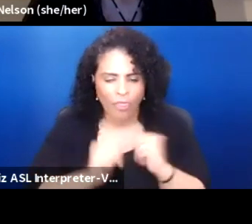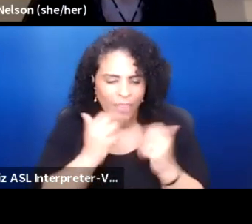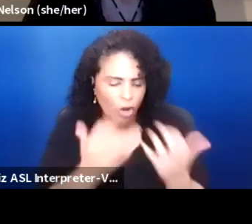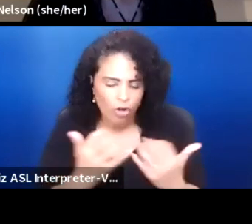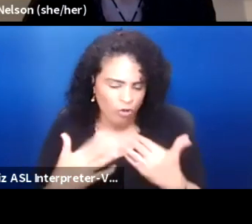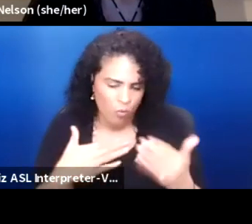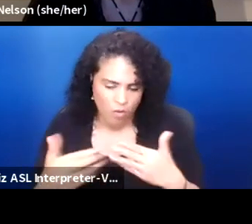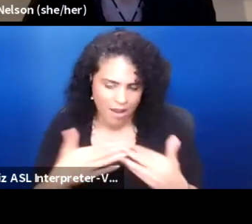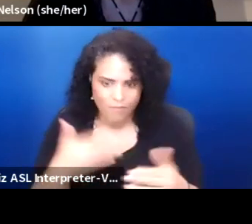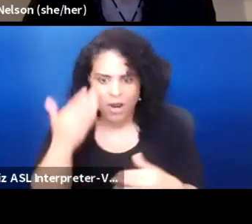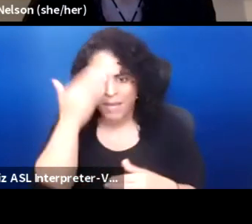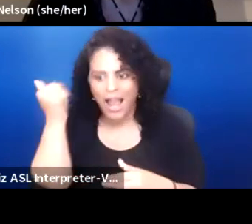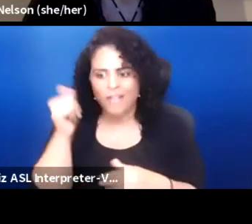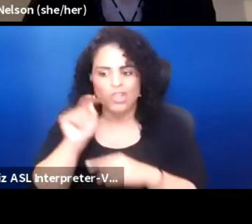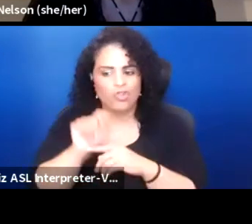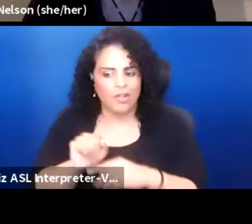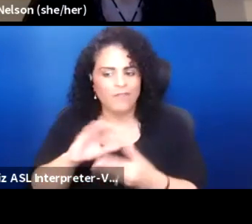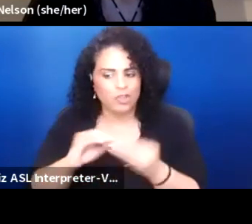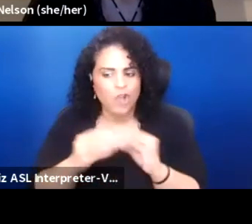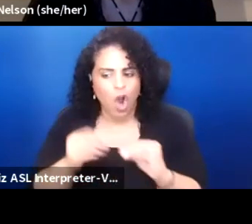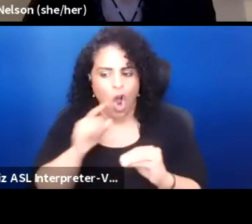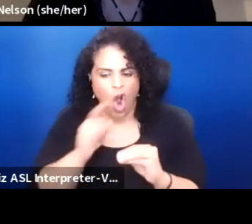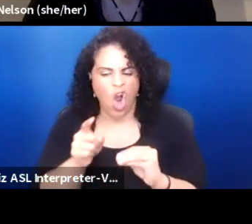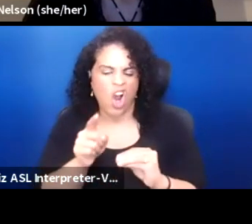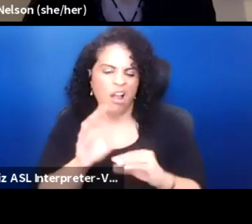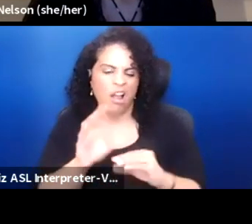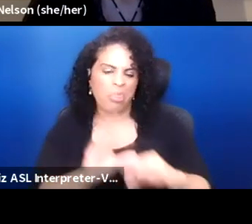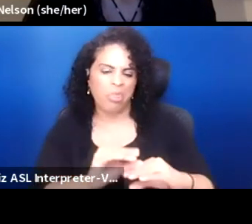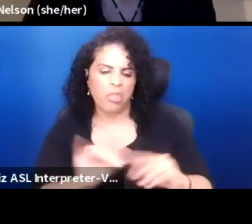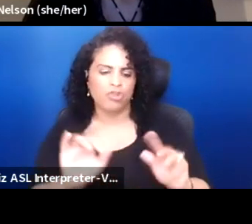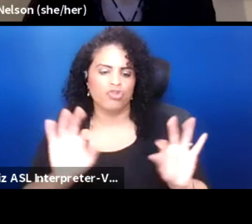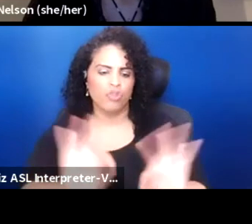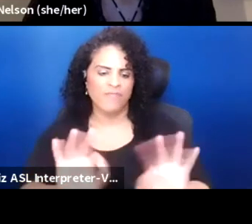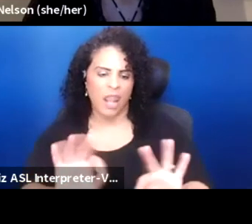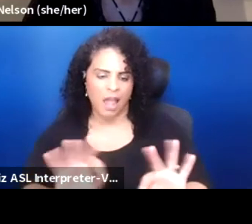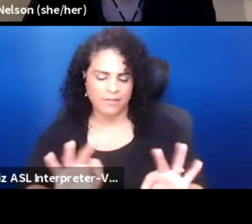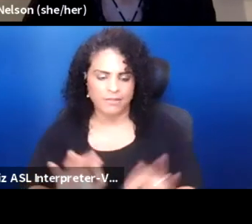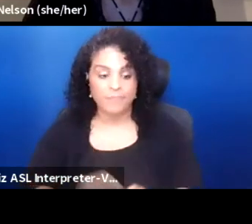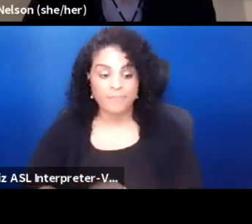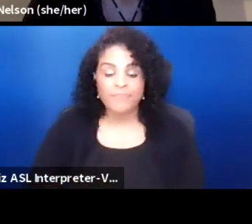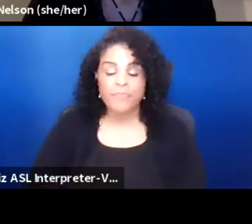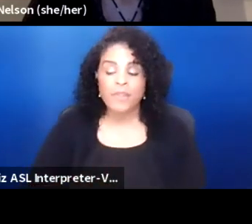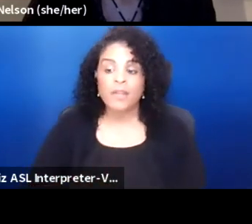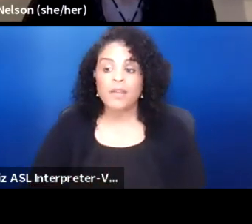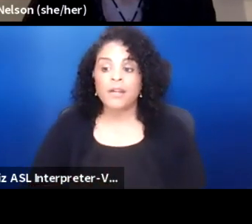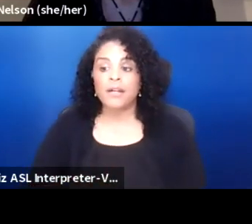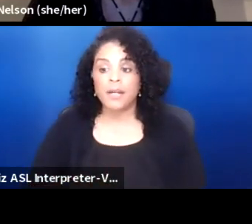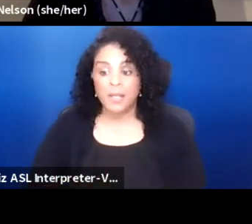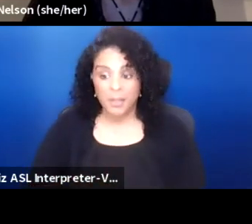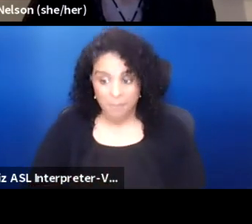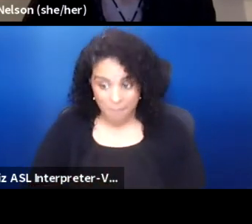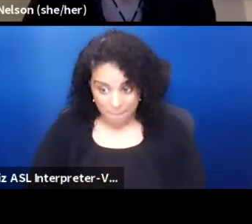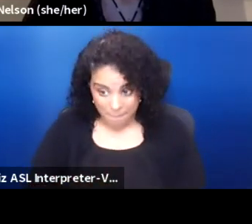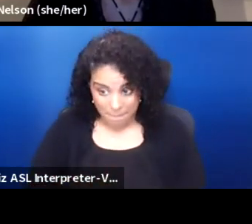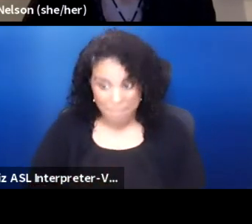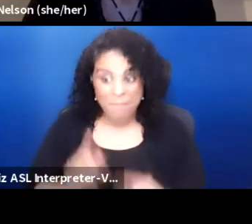partly because traditional stories are trivialized. But this idea of,